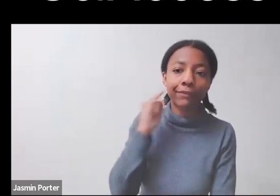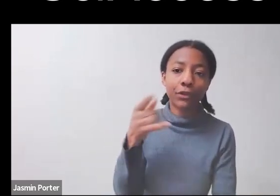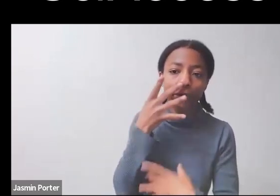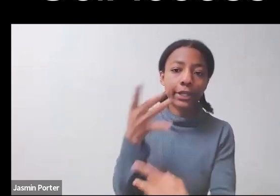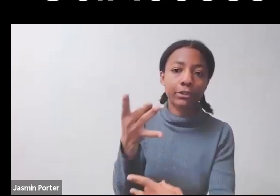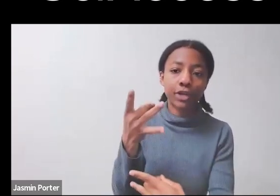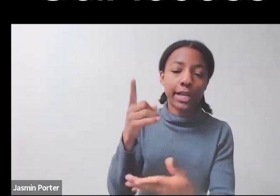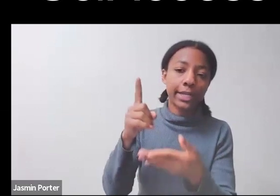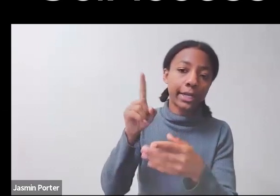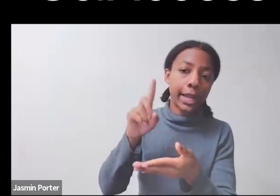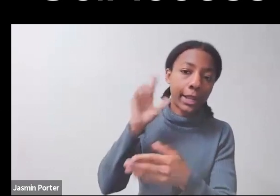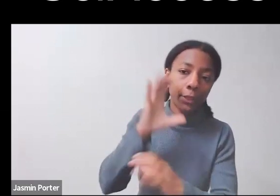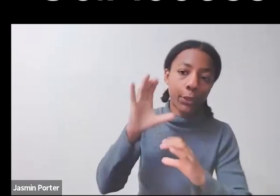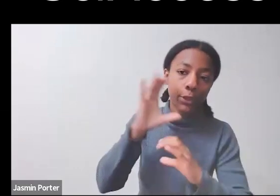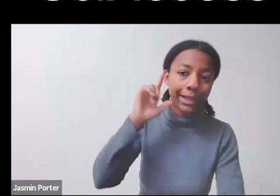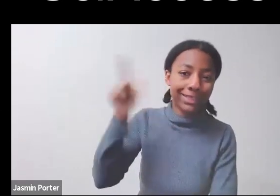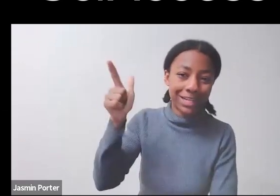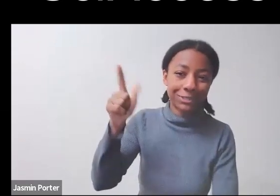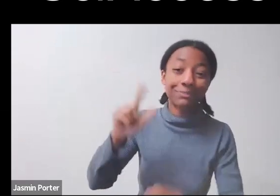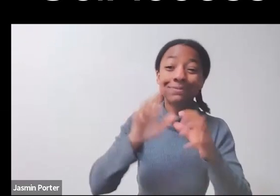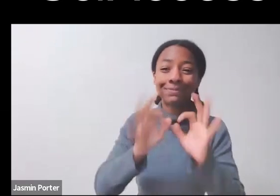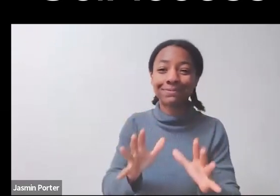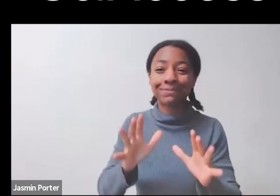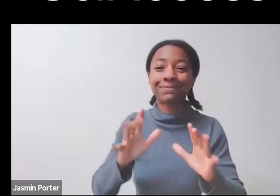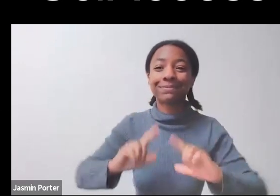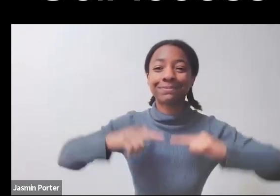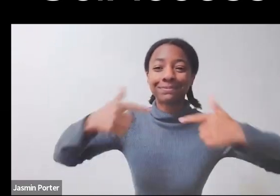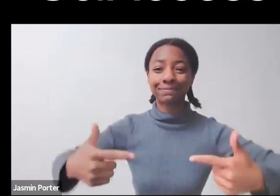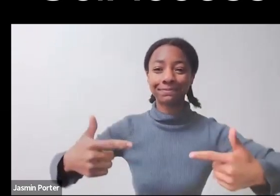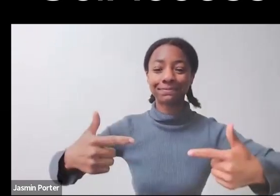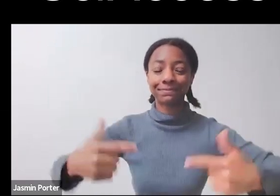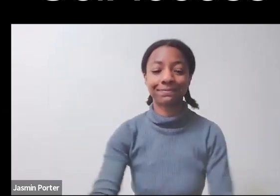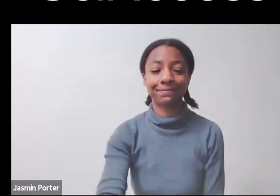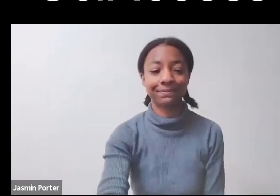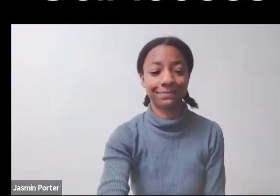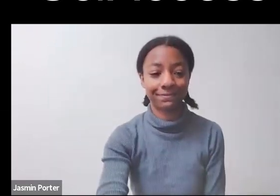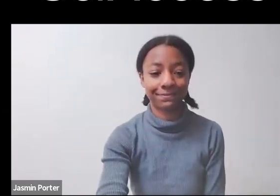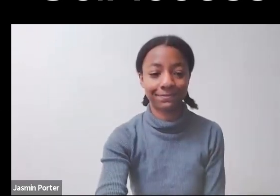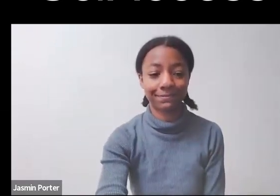Let's go all the way to shifting the culture. Let's skip all these. All these, okay. Shifting the culture.